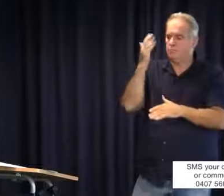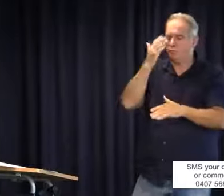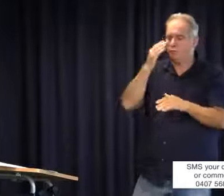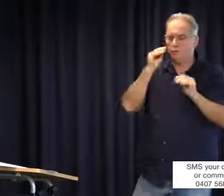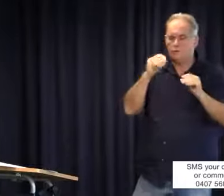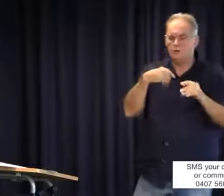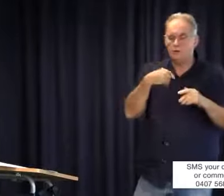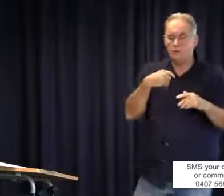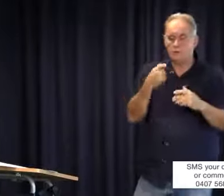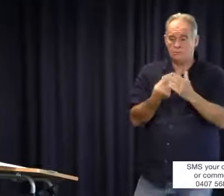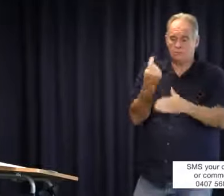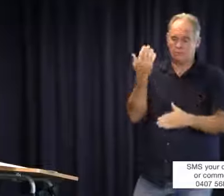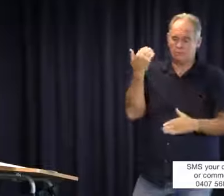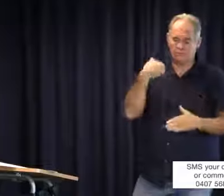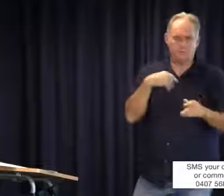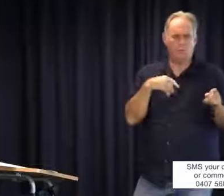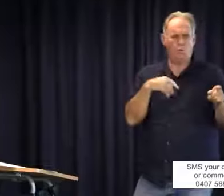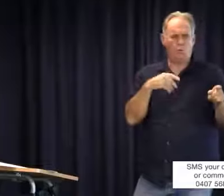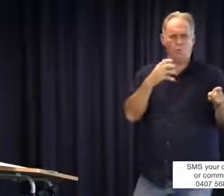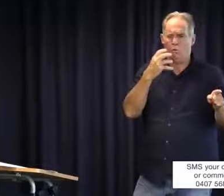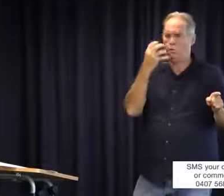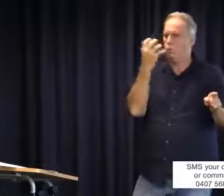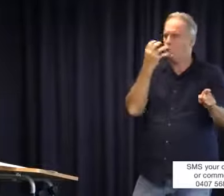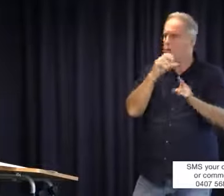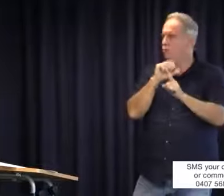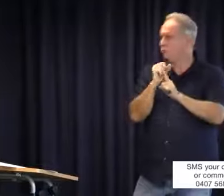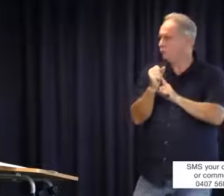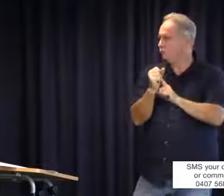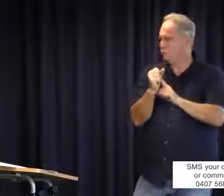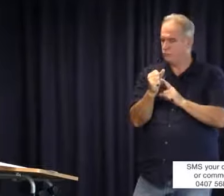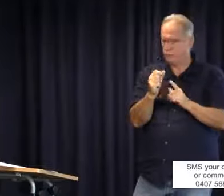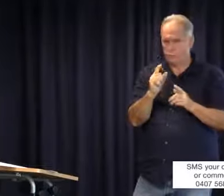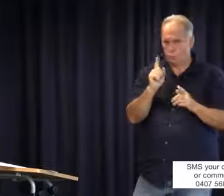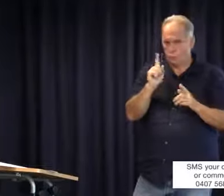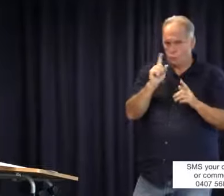accreditation, interpreters interpreting within the education system. I guess we are facing